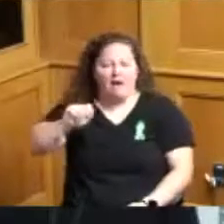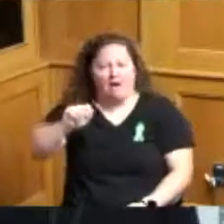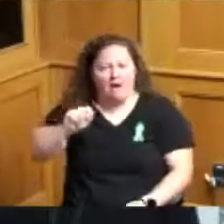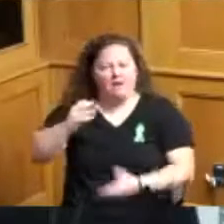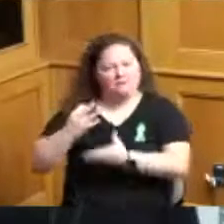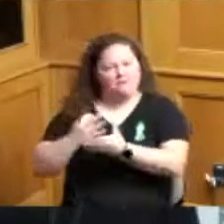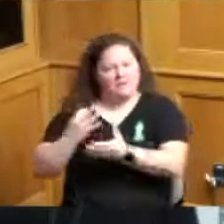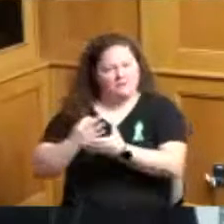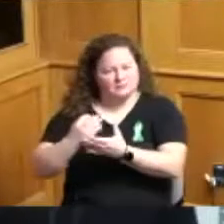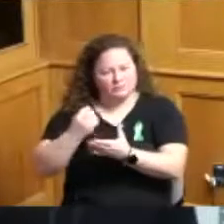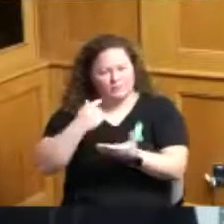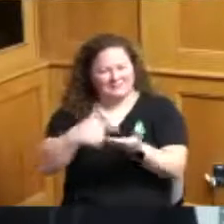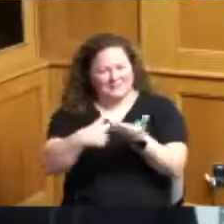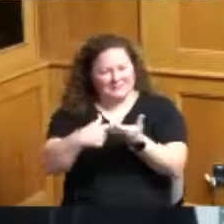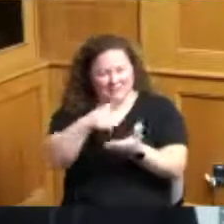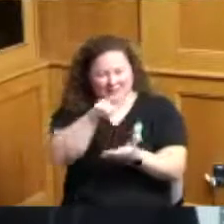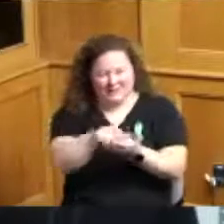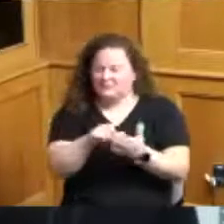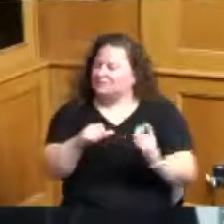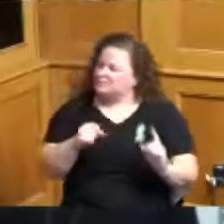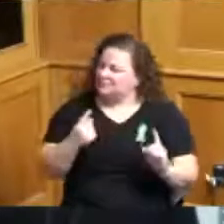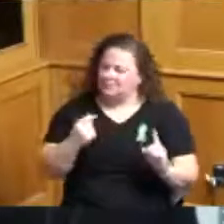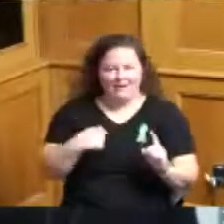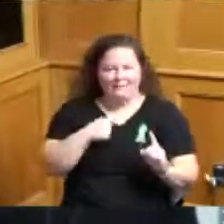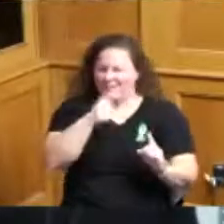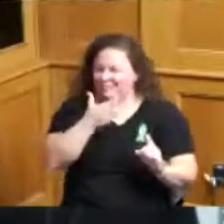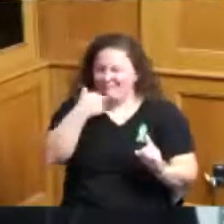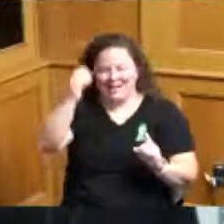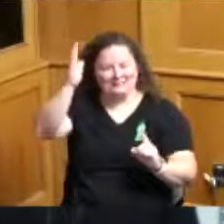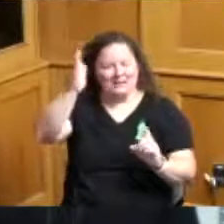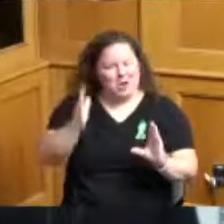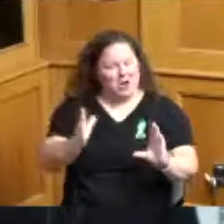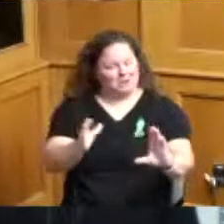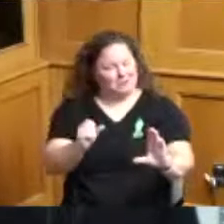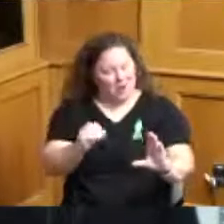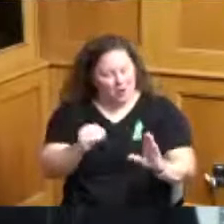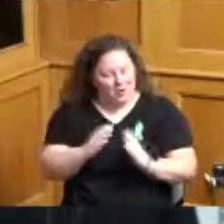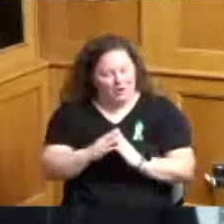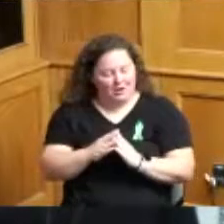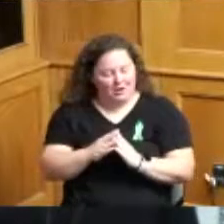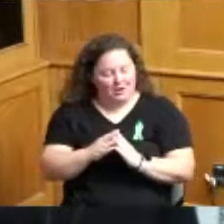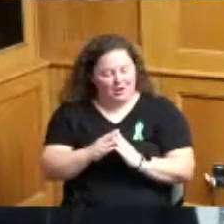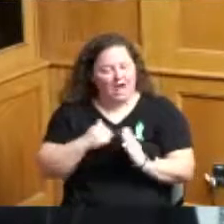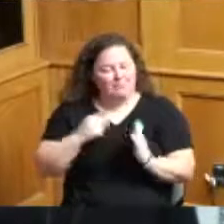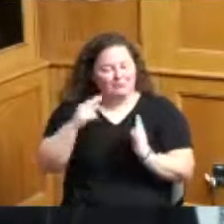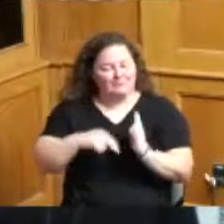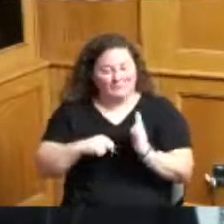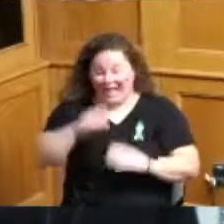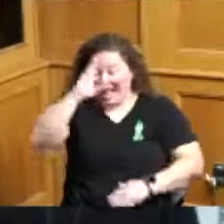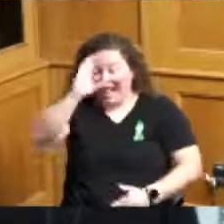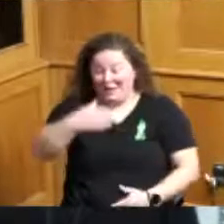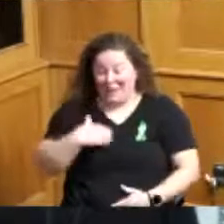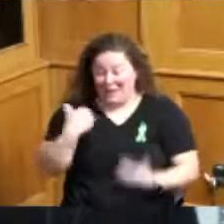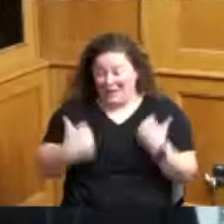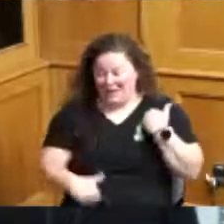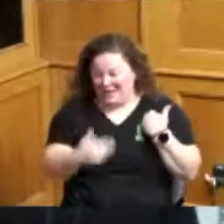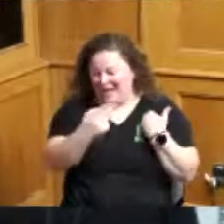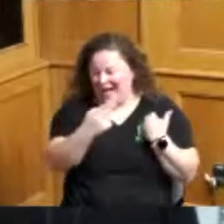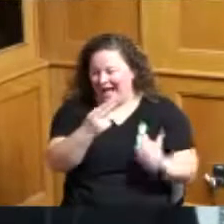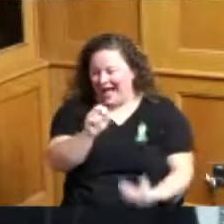always good at speaking so it says hi my name is Heidi Thompson I'm honored to say that I am the